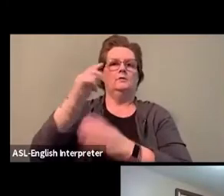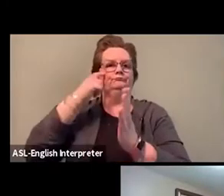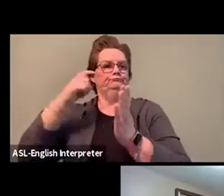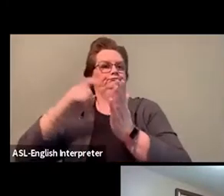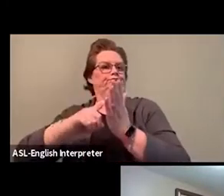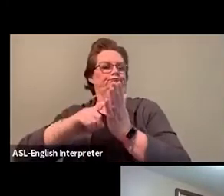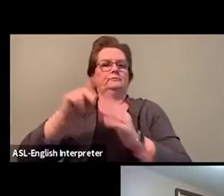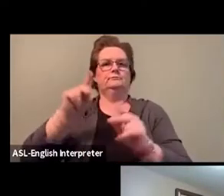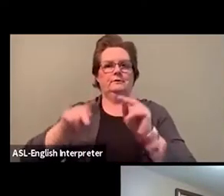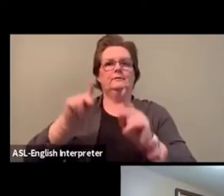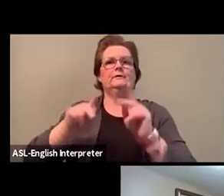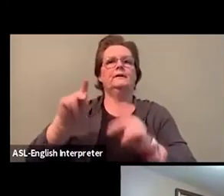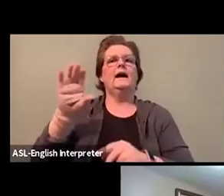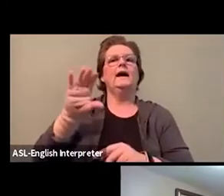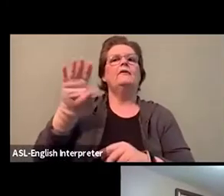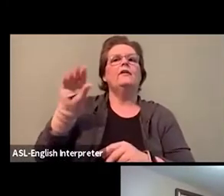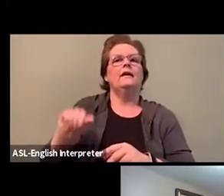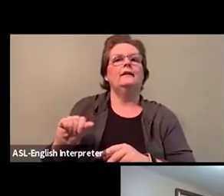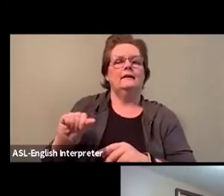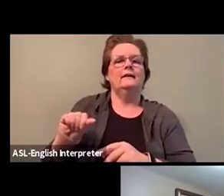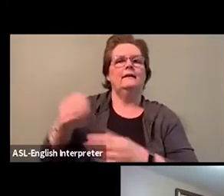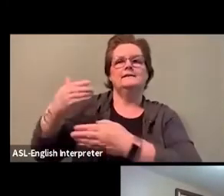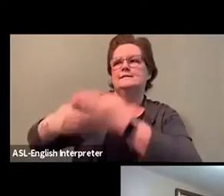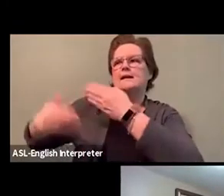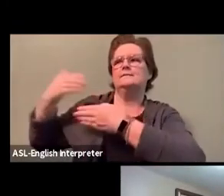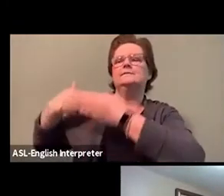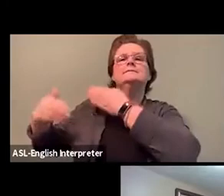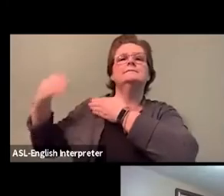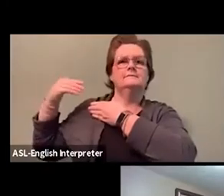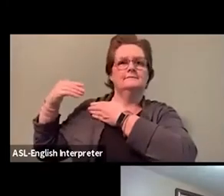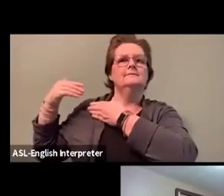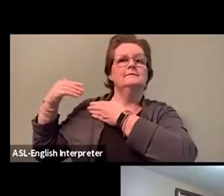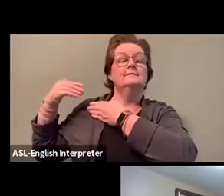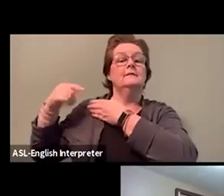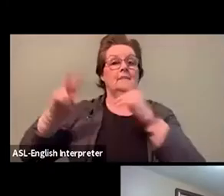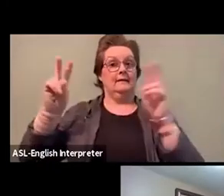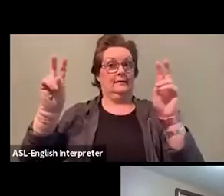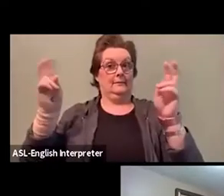The theme of this decade is people of African descent,